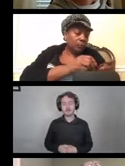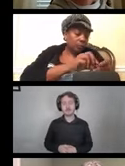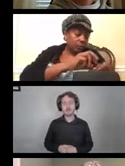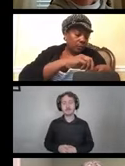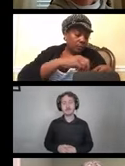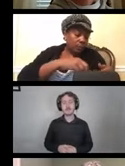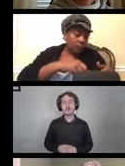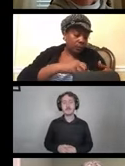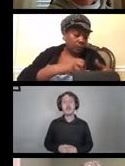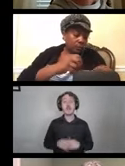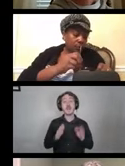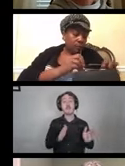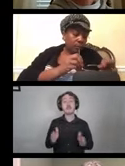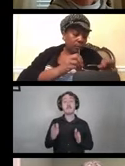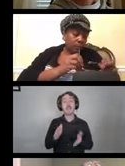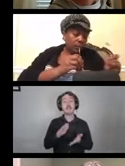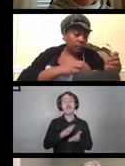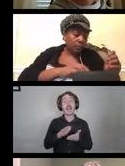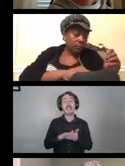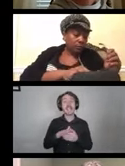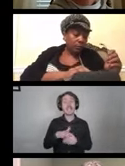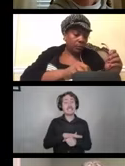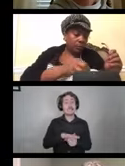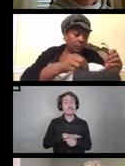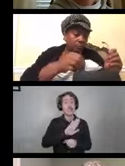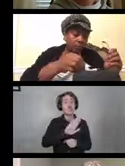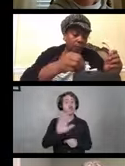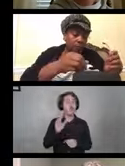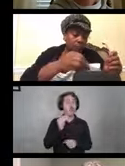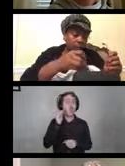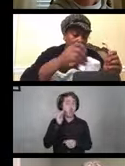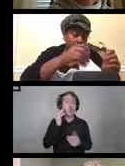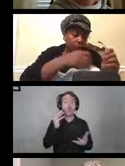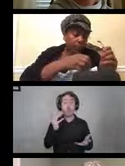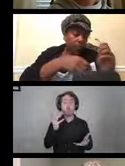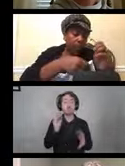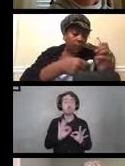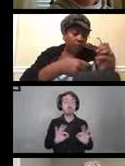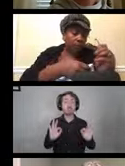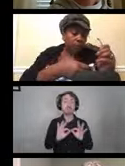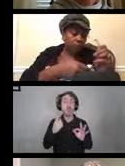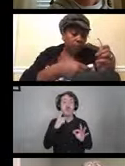Preparing a cleaning station at home. Obviously that's important if we're going to be bringing this equipment